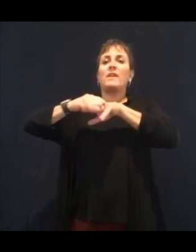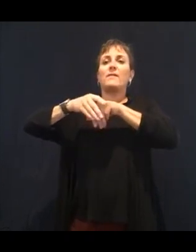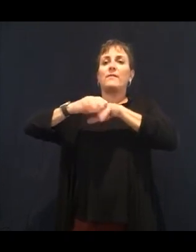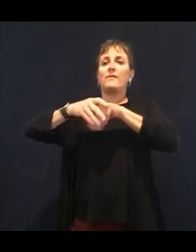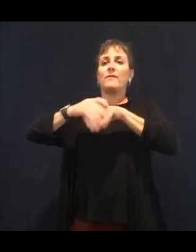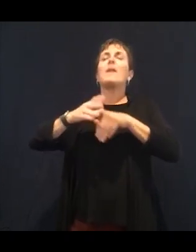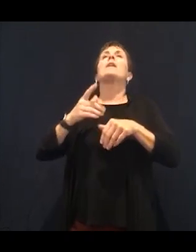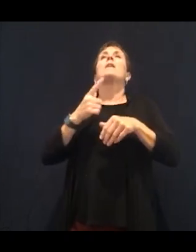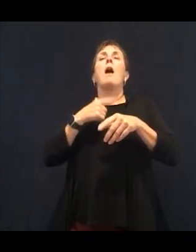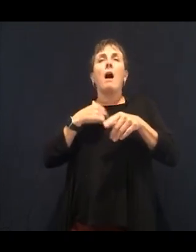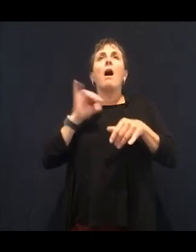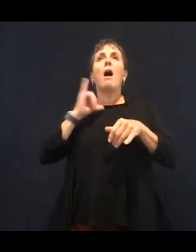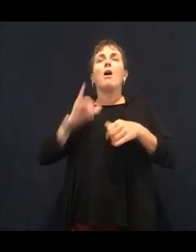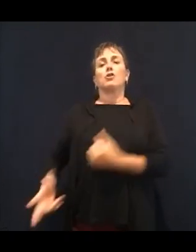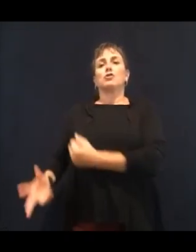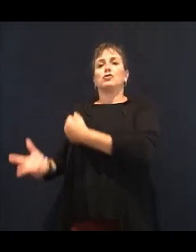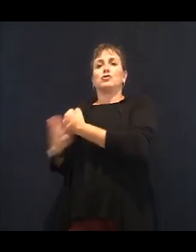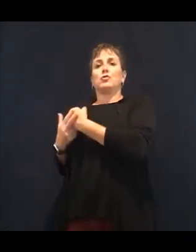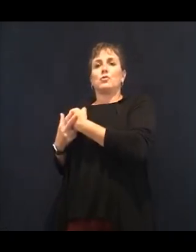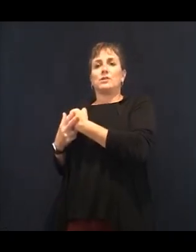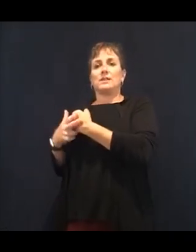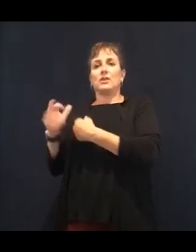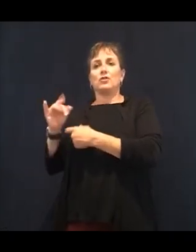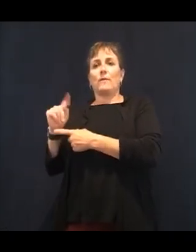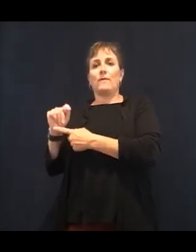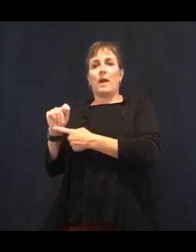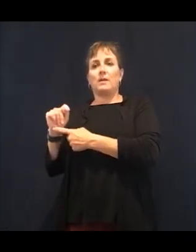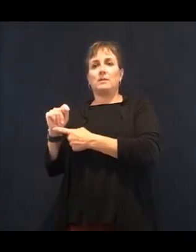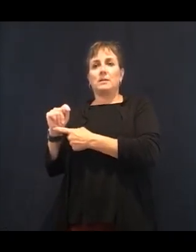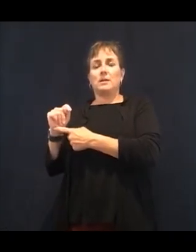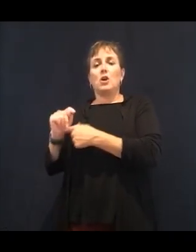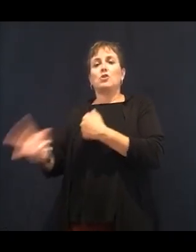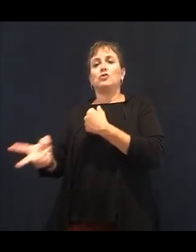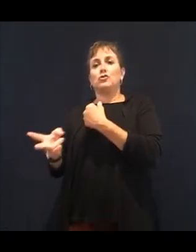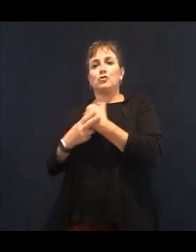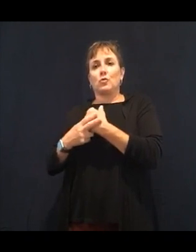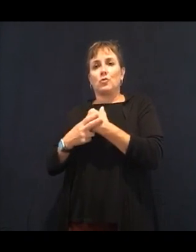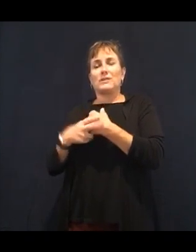toxins and it stays there. Unless you detox and get it out, it stays there, can stay